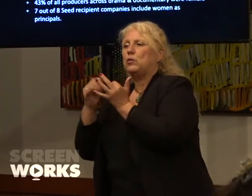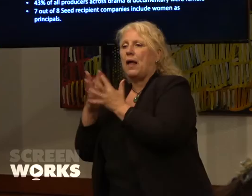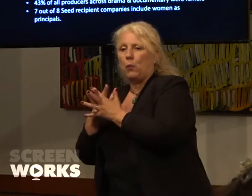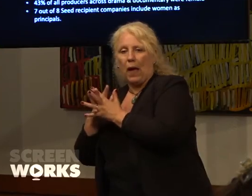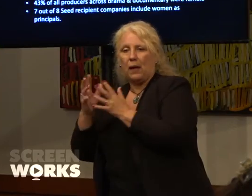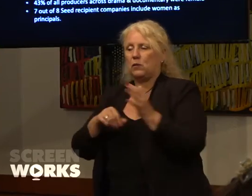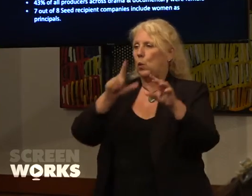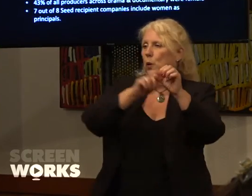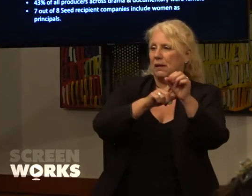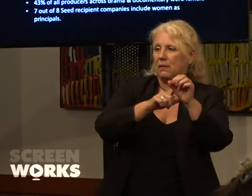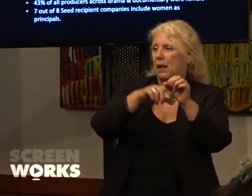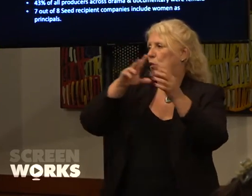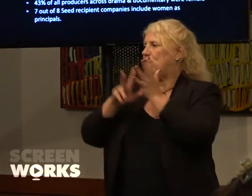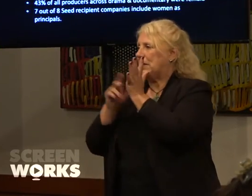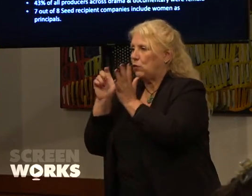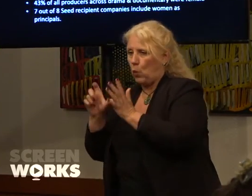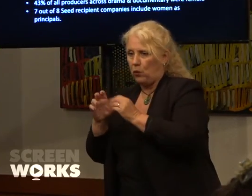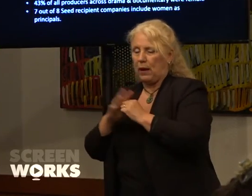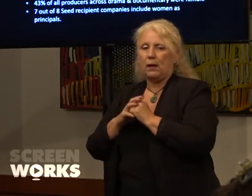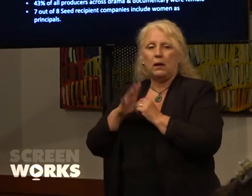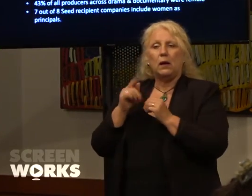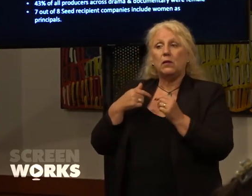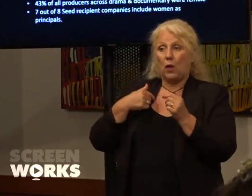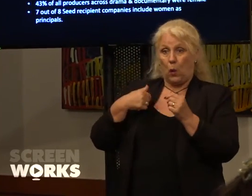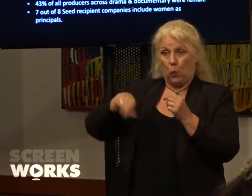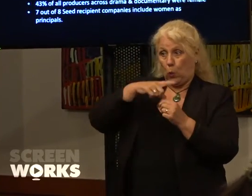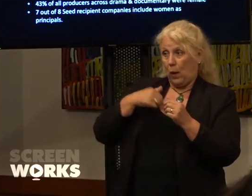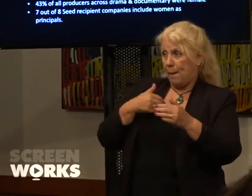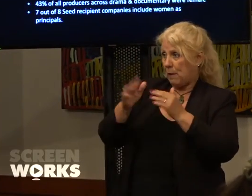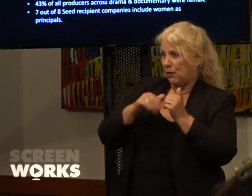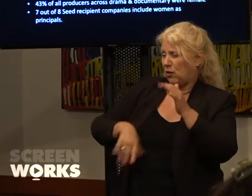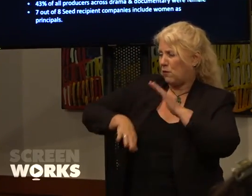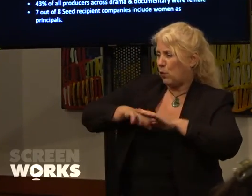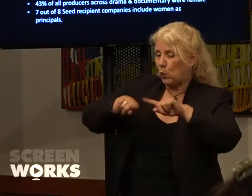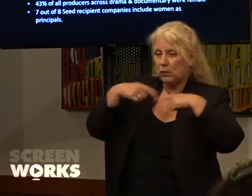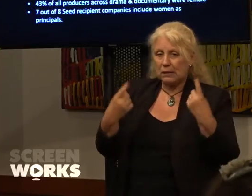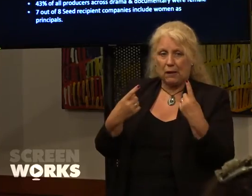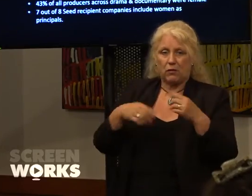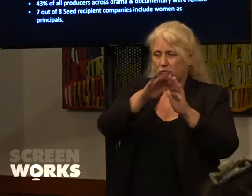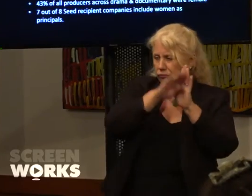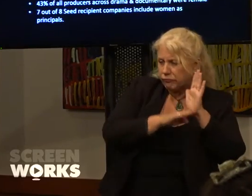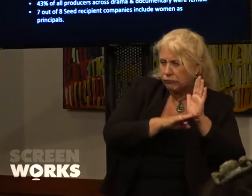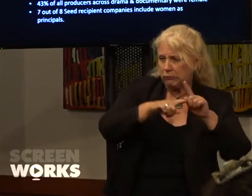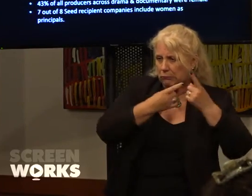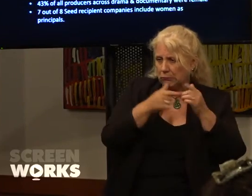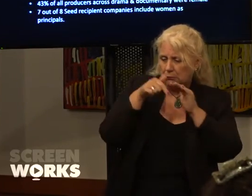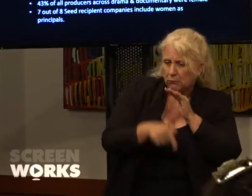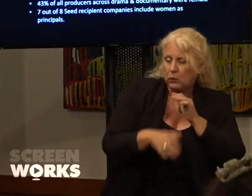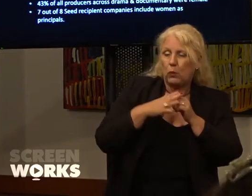Queensland or Victoria so we're managing a whole different set of issues when we're looking at women in South Australia and